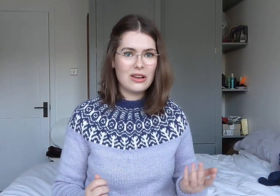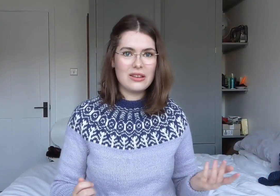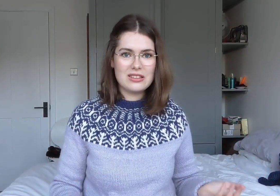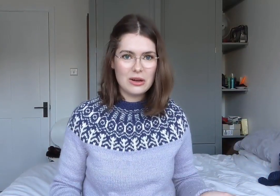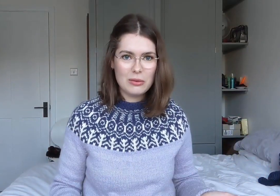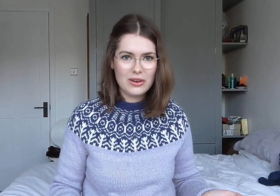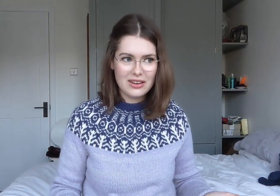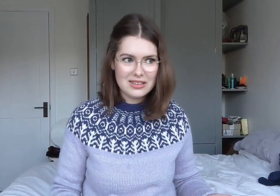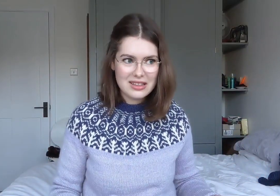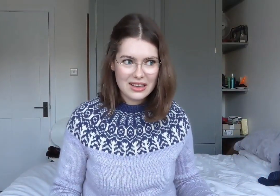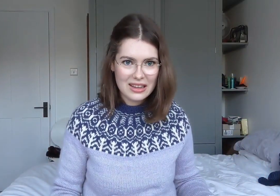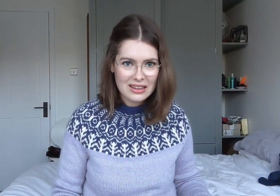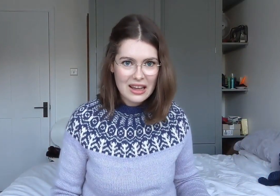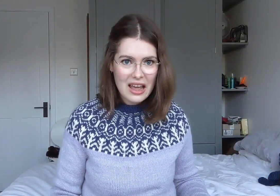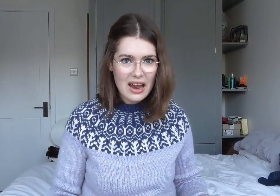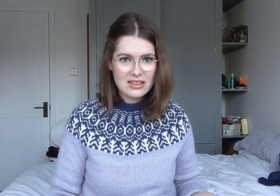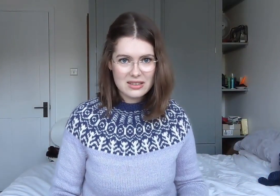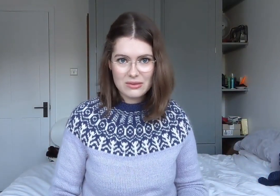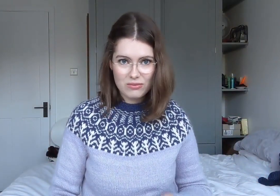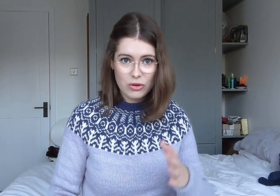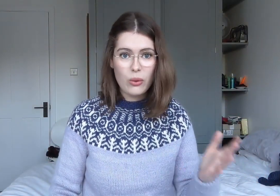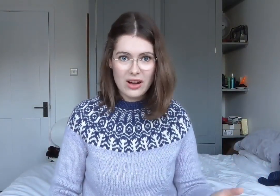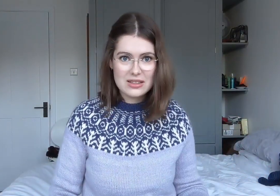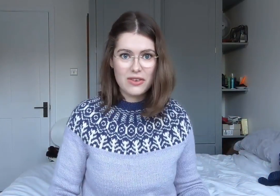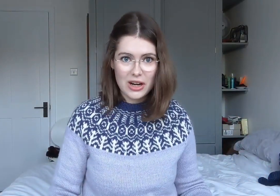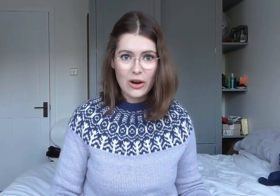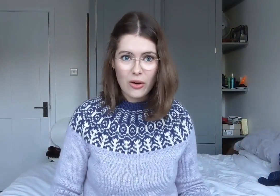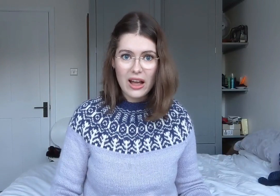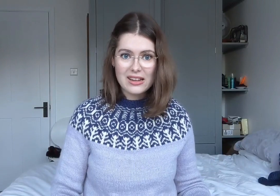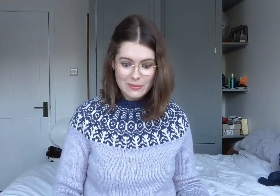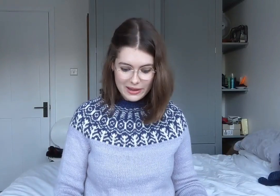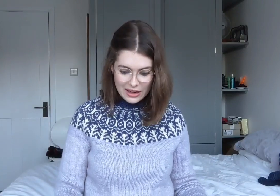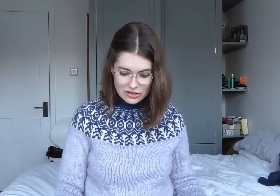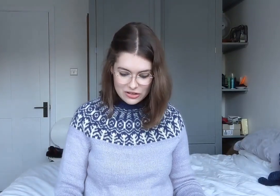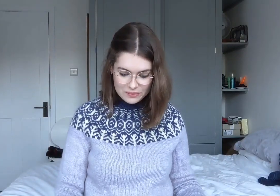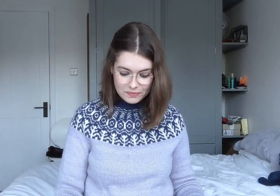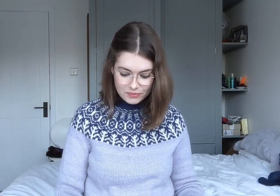so there's no point asking it, and it requires a very long explanation.